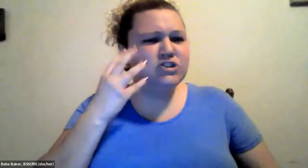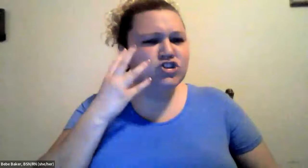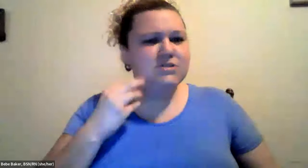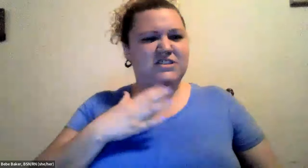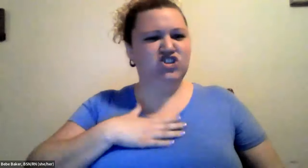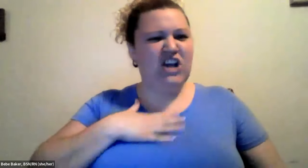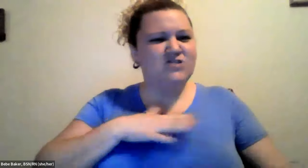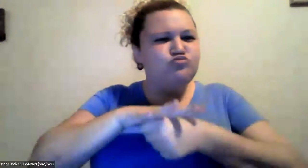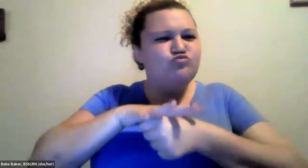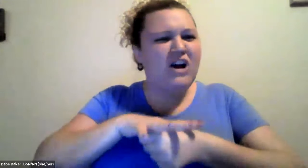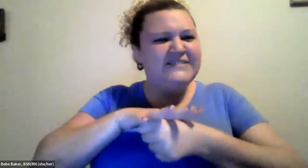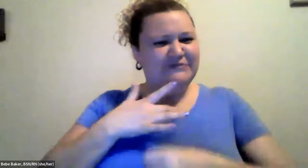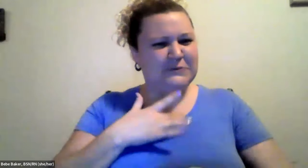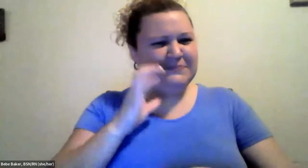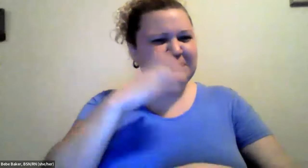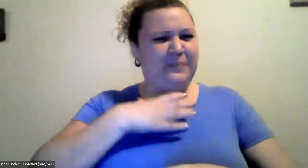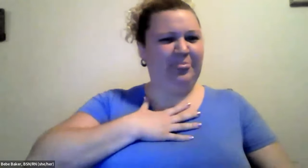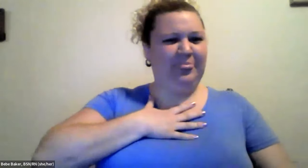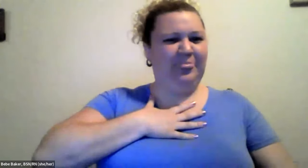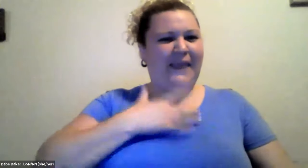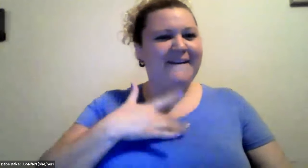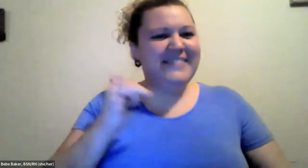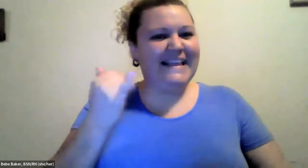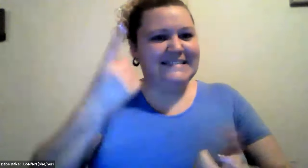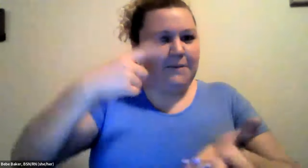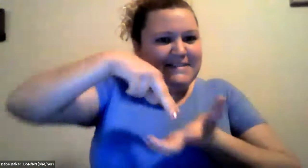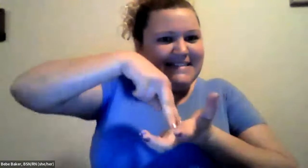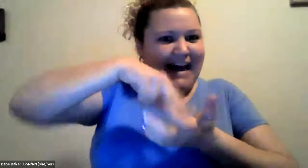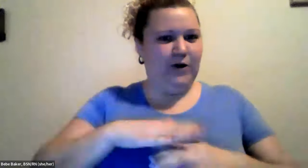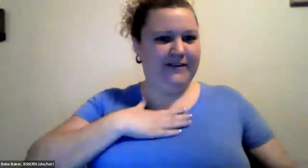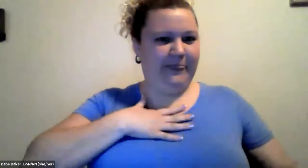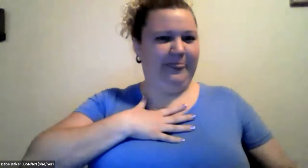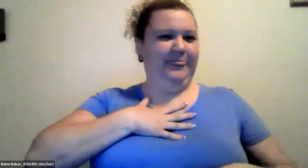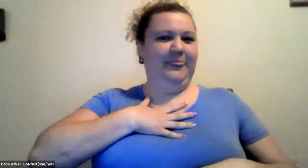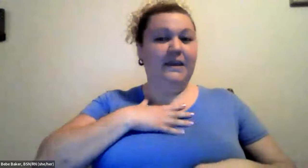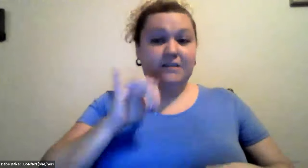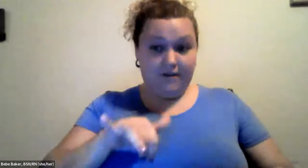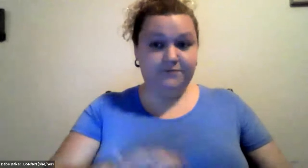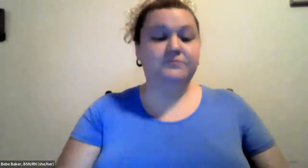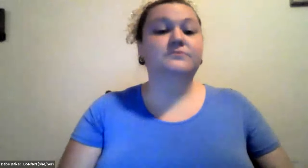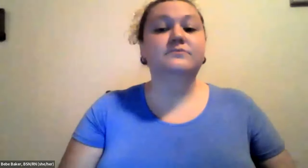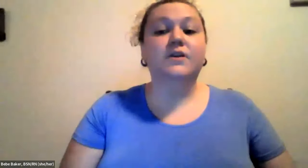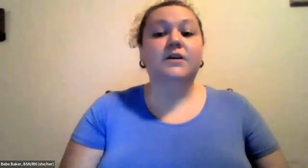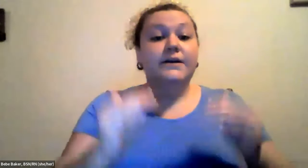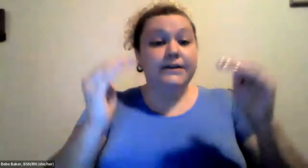Cristine Saunders: Women experience chest pain, it feels like pressure more than pain feels like somebody's standing on their chest, they say.